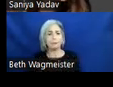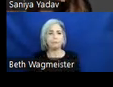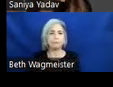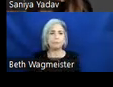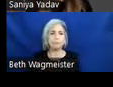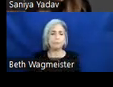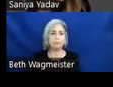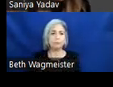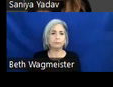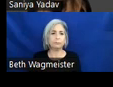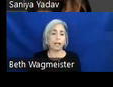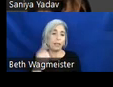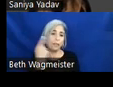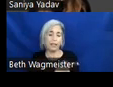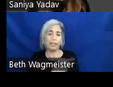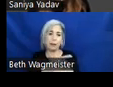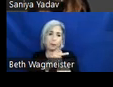This is just to give you a product designer perspective,